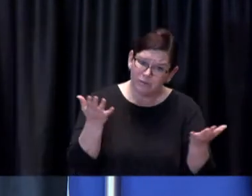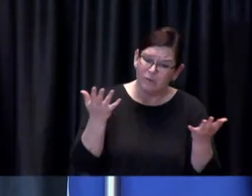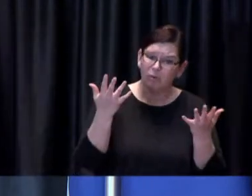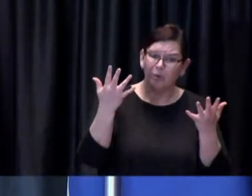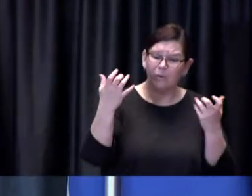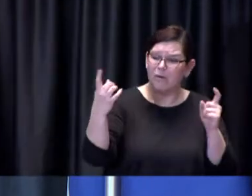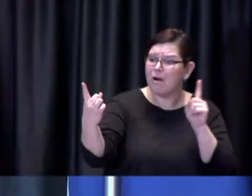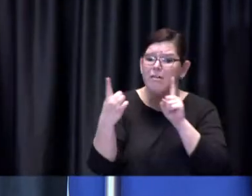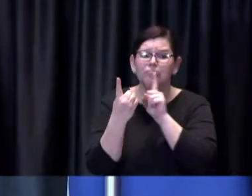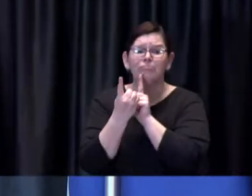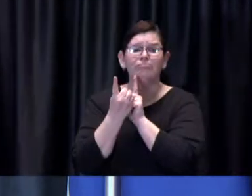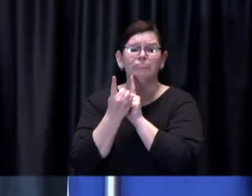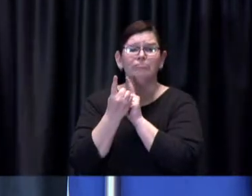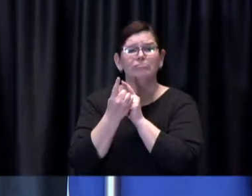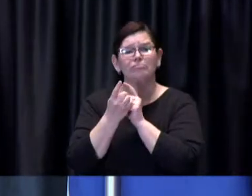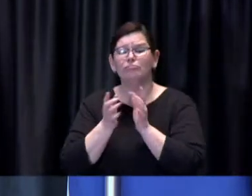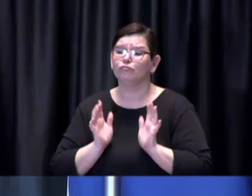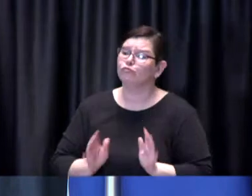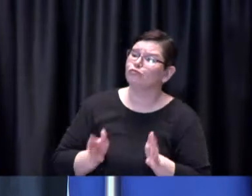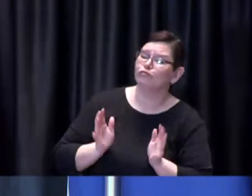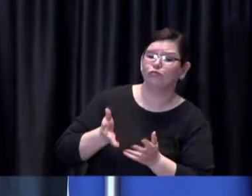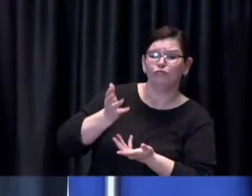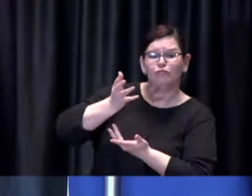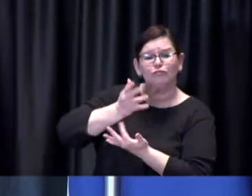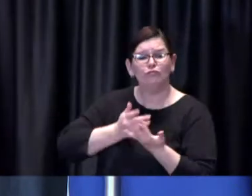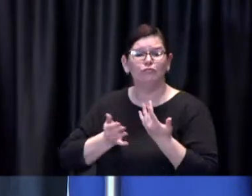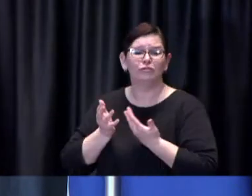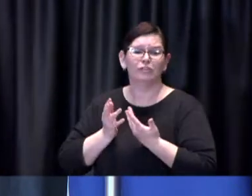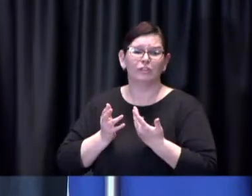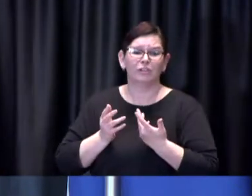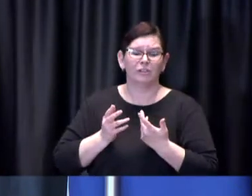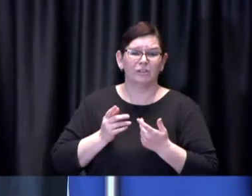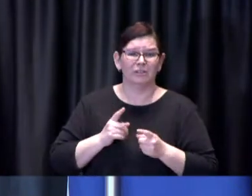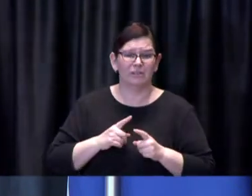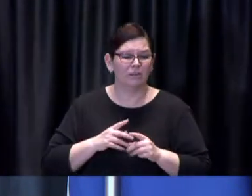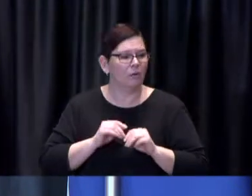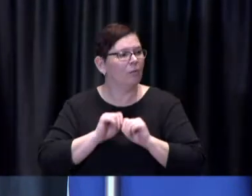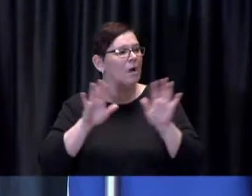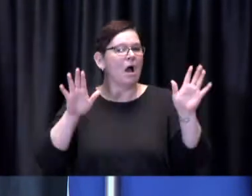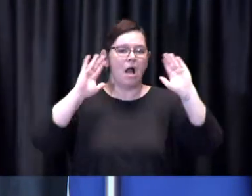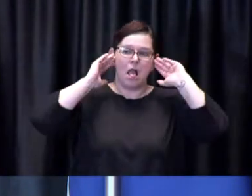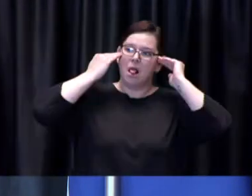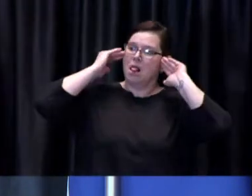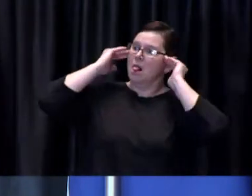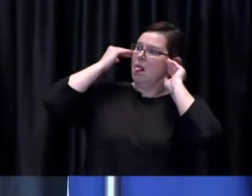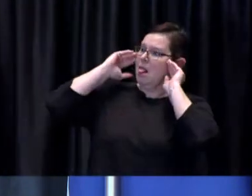without thinking about whether it's safe or not the vaccines are the answer.